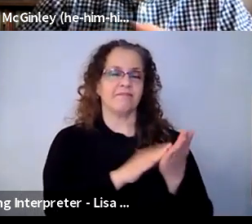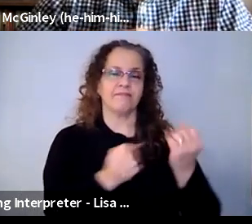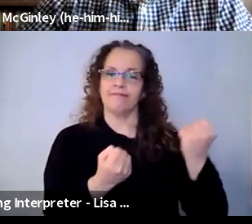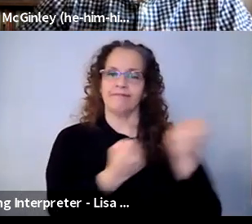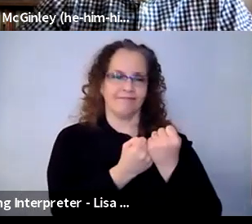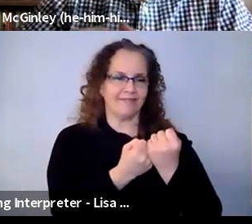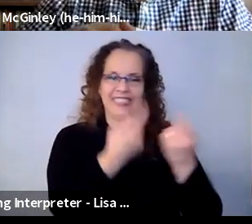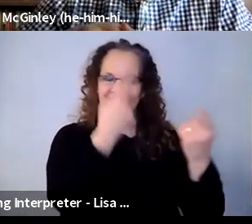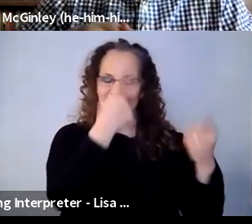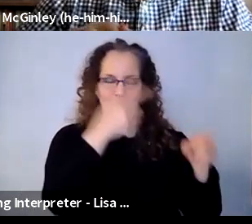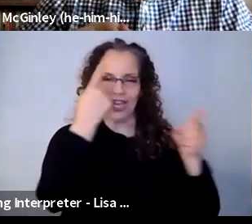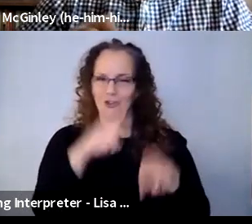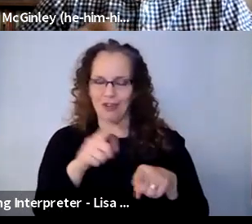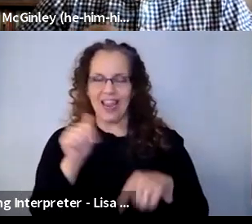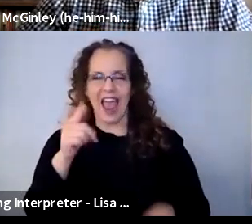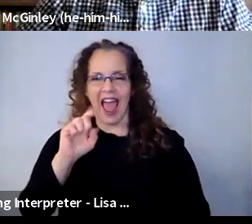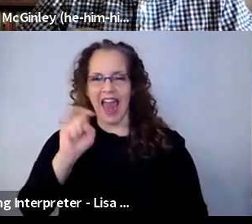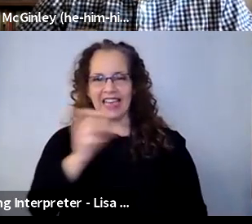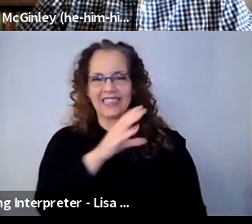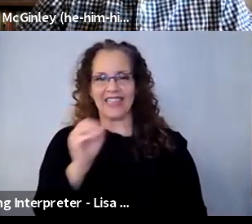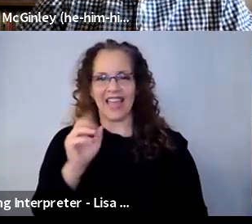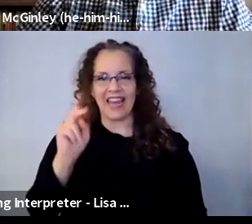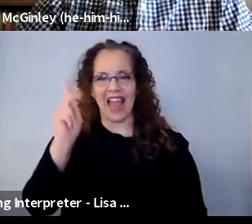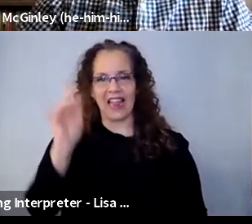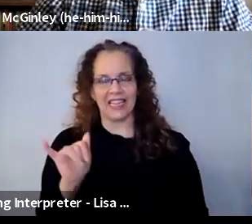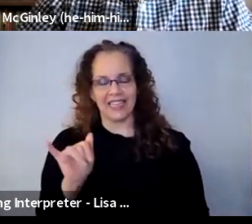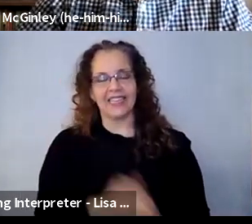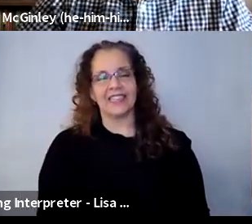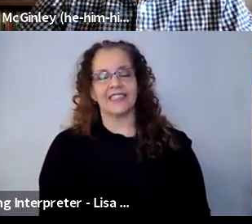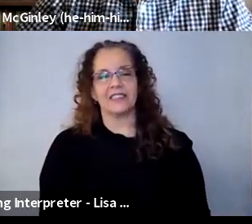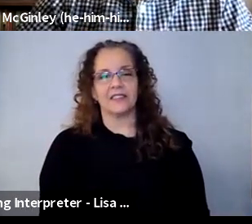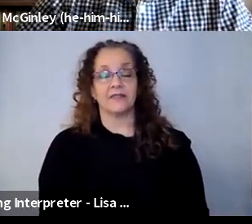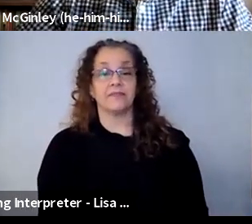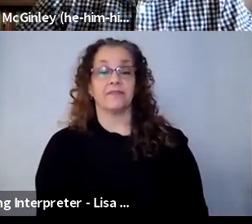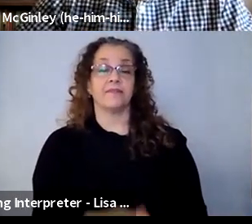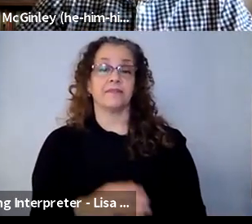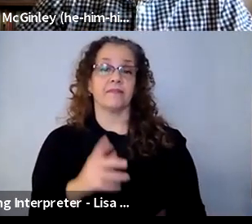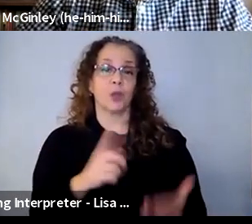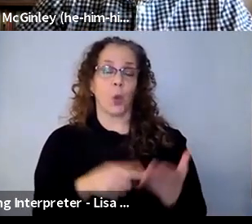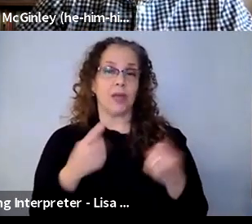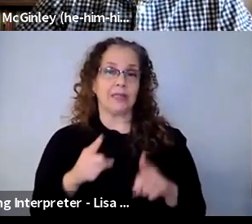you know, Kelly also spoke about some of the things that I know that has happened while I am in this virtual space with my young